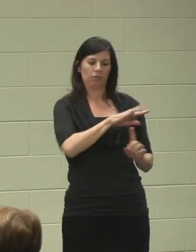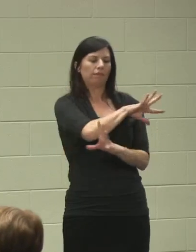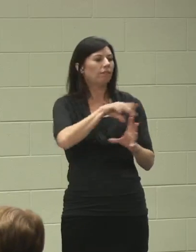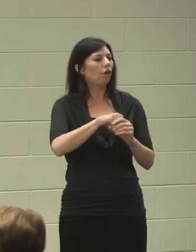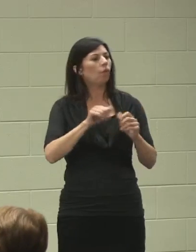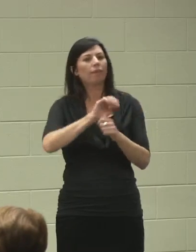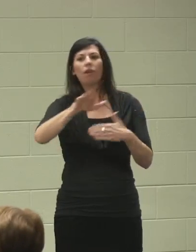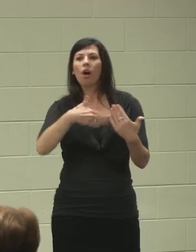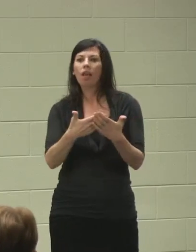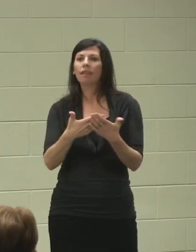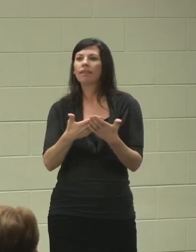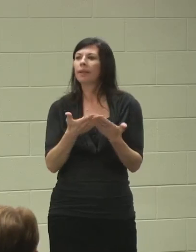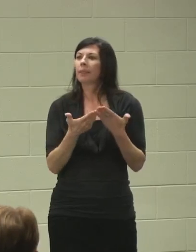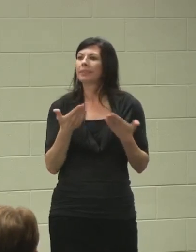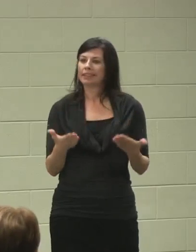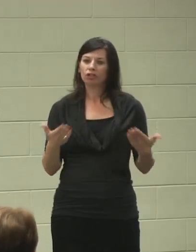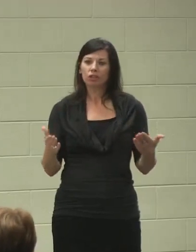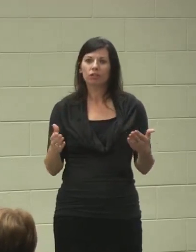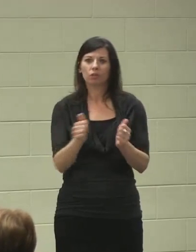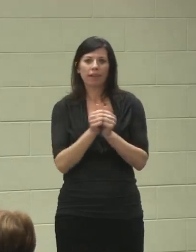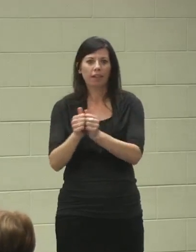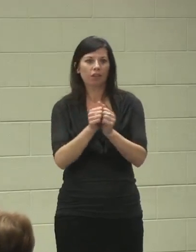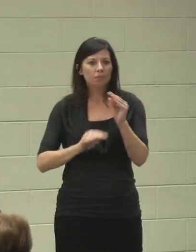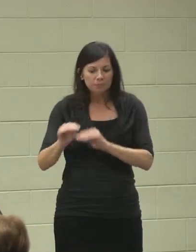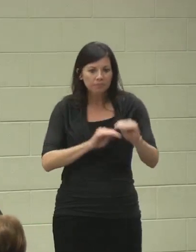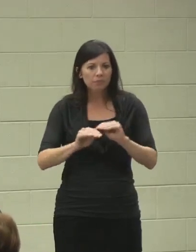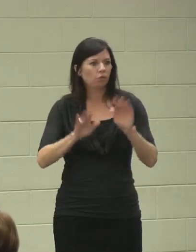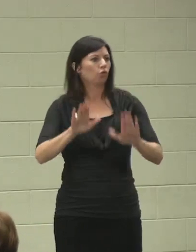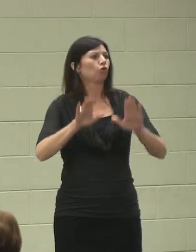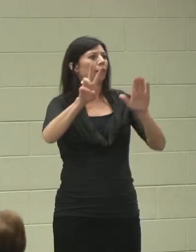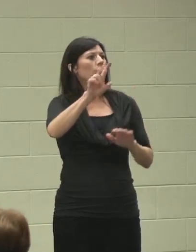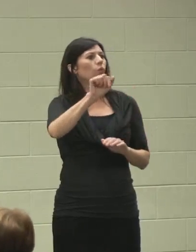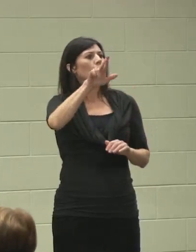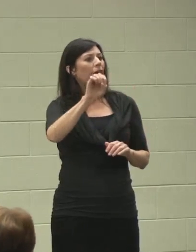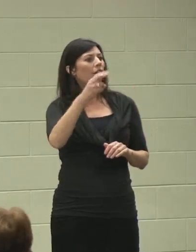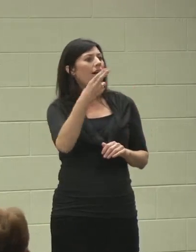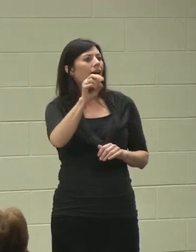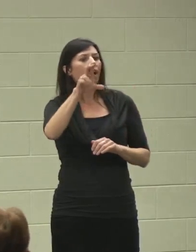all of those materials together. It was a great warehouse job. Unfortunately,